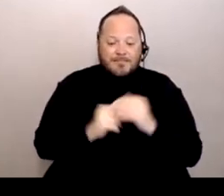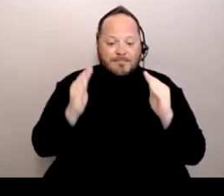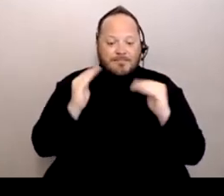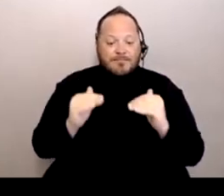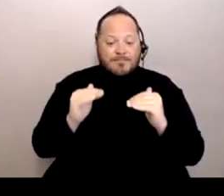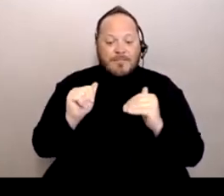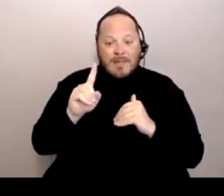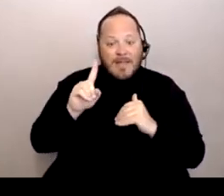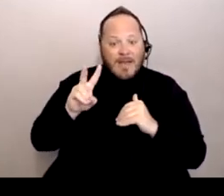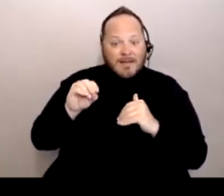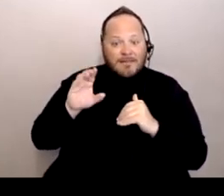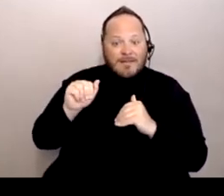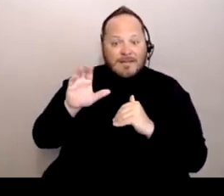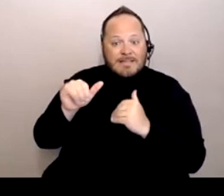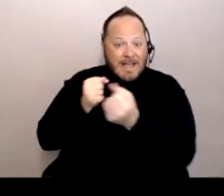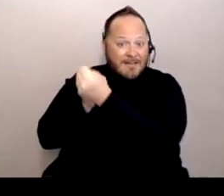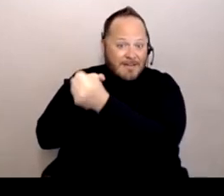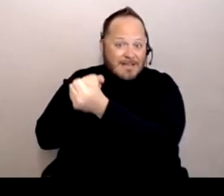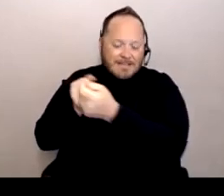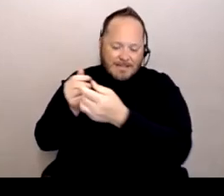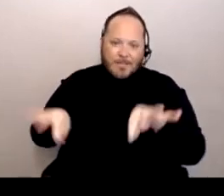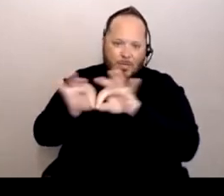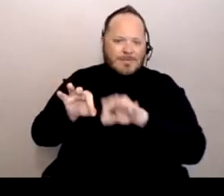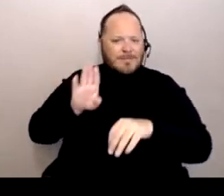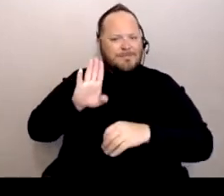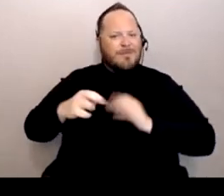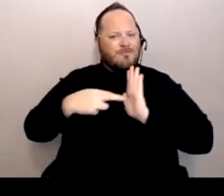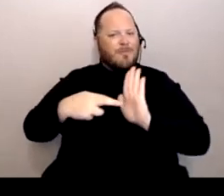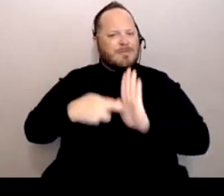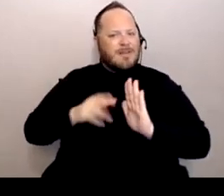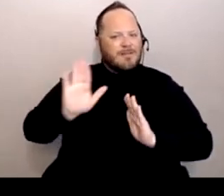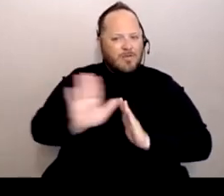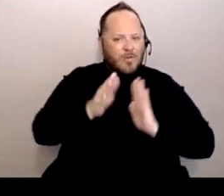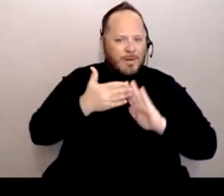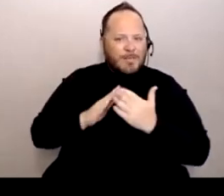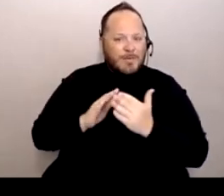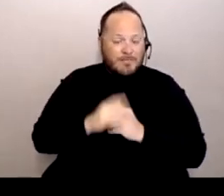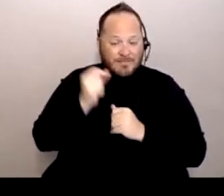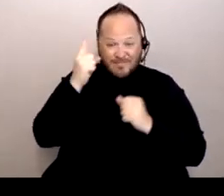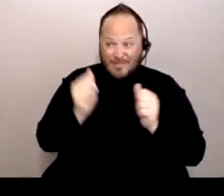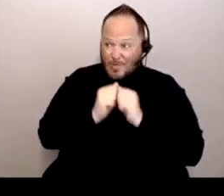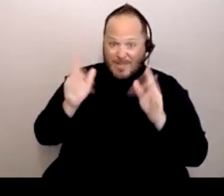Again, being representative of your community because without the proper representation and visibility,